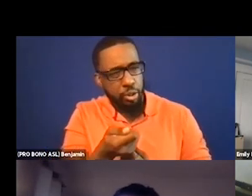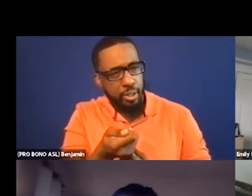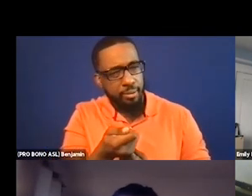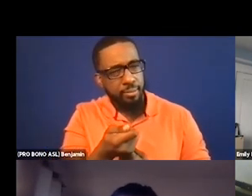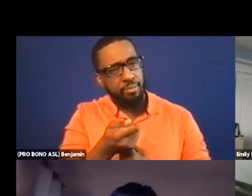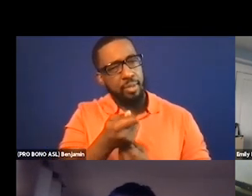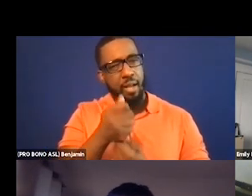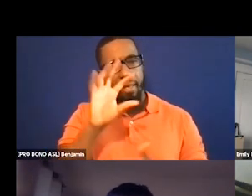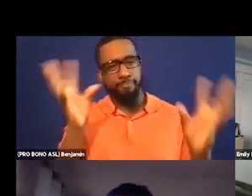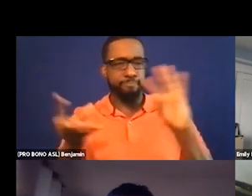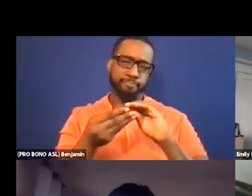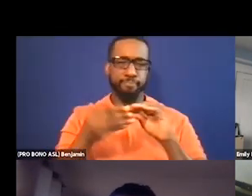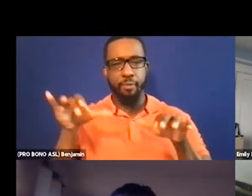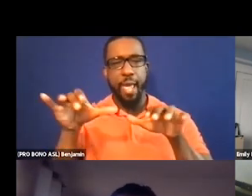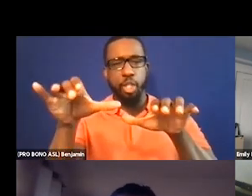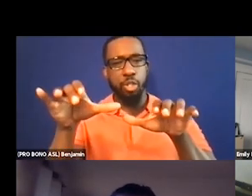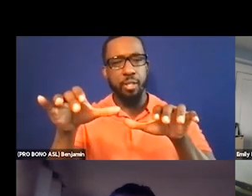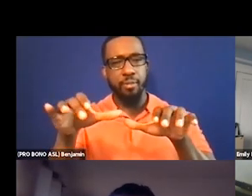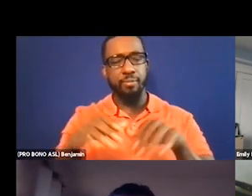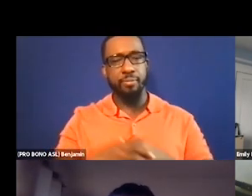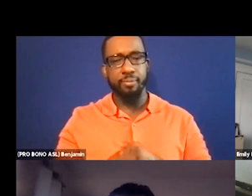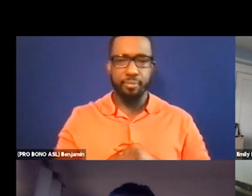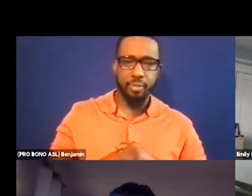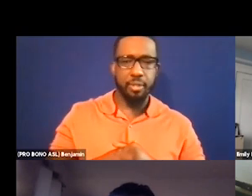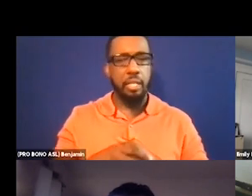kind of collective action that somebody like the FFA could potentially help with.